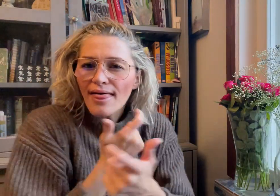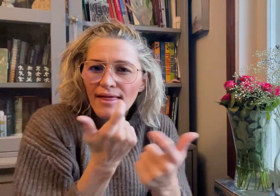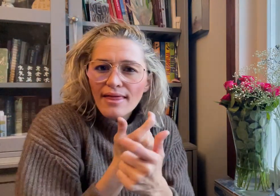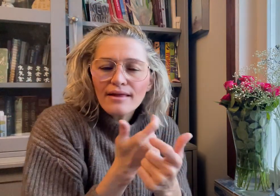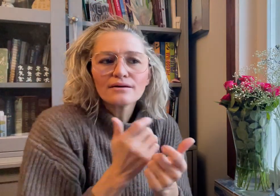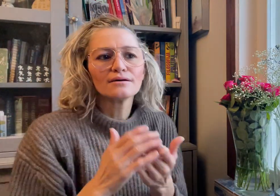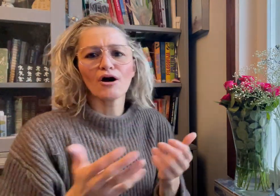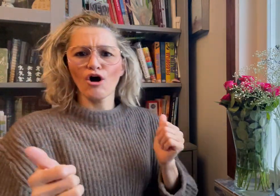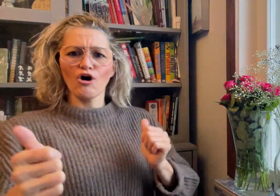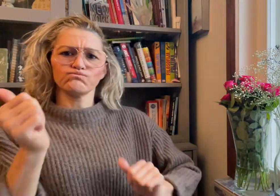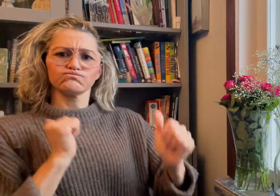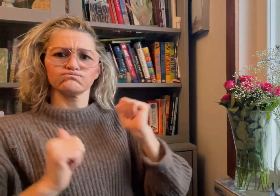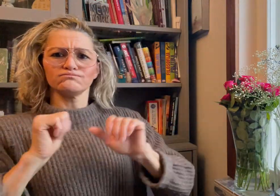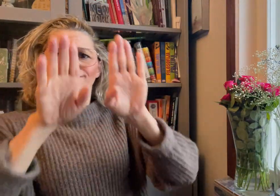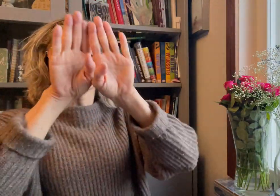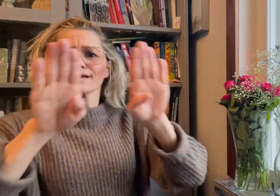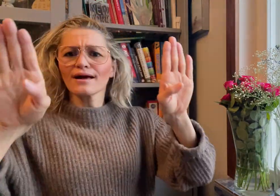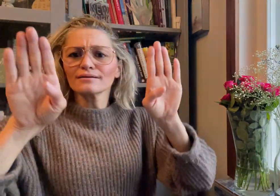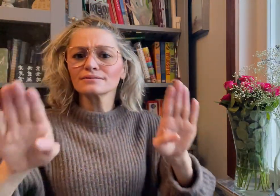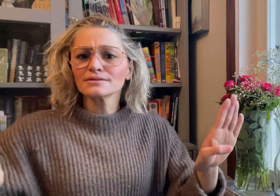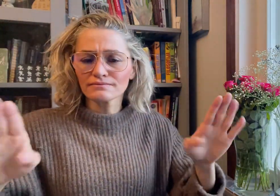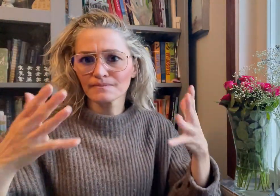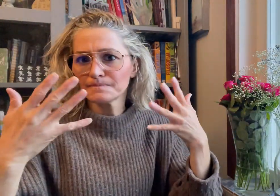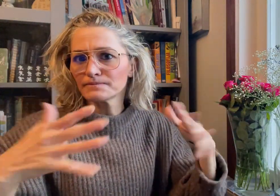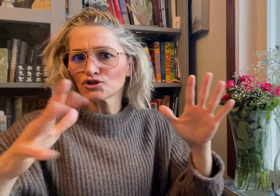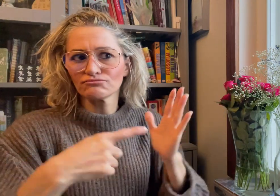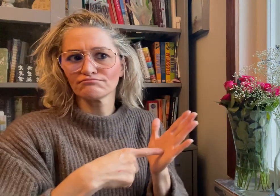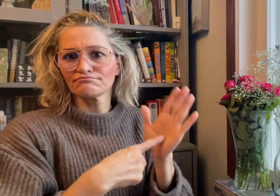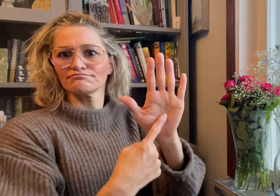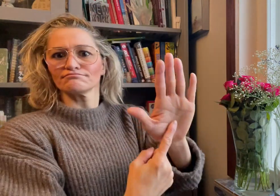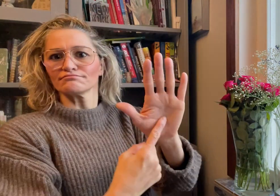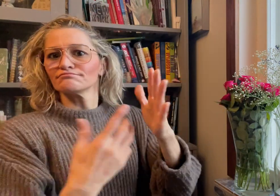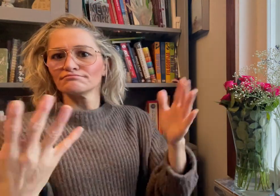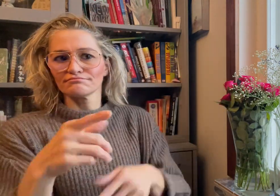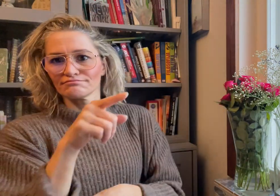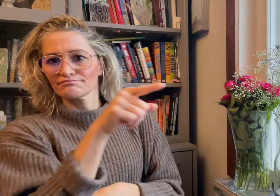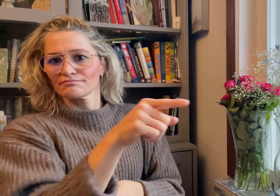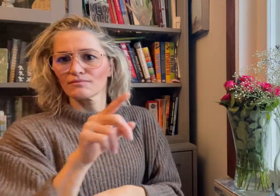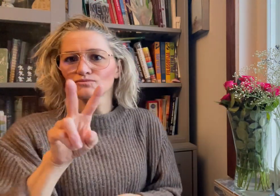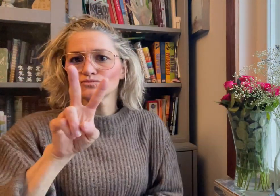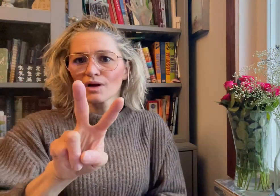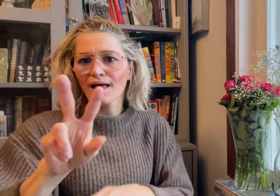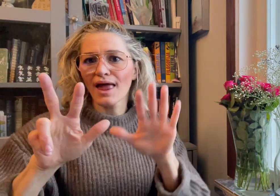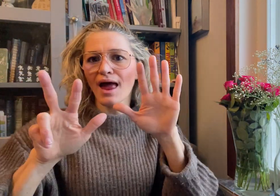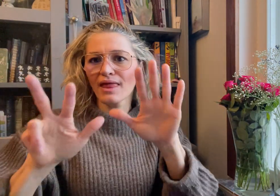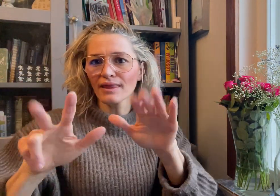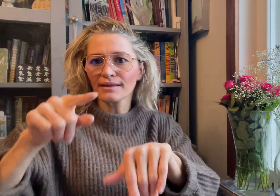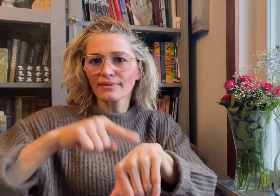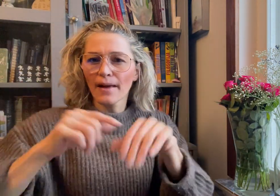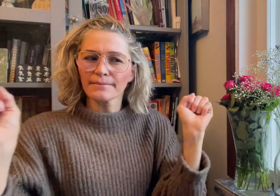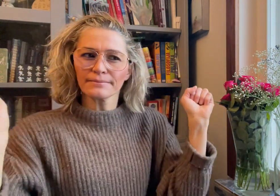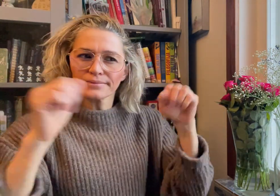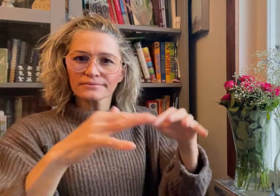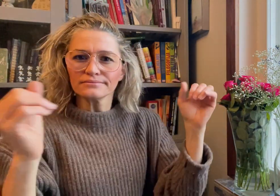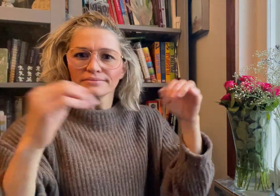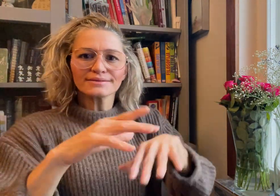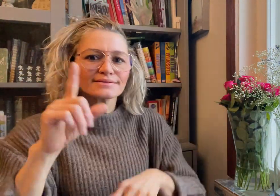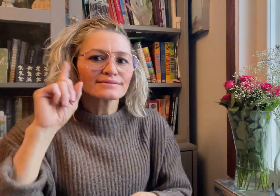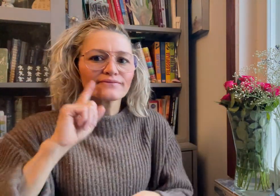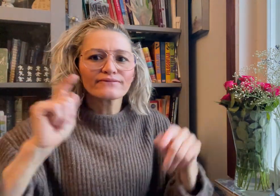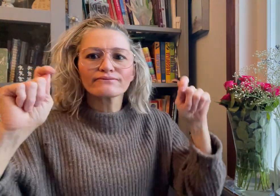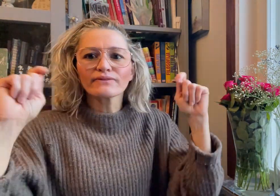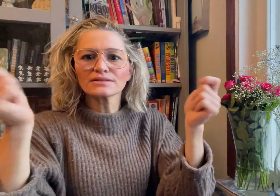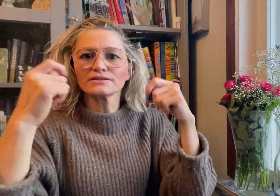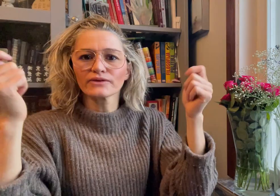were shown at the 28th Deaf Festival at the School